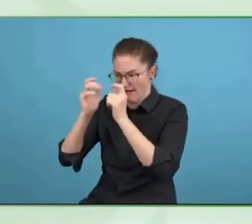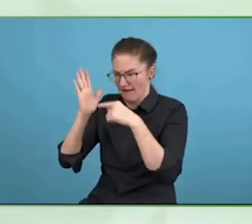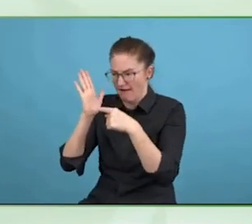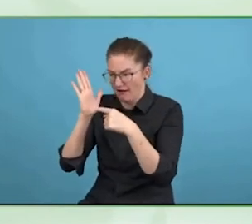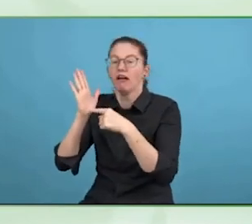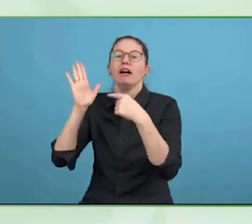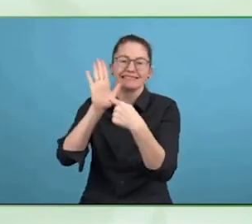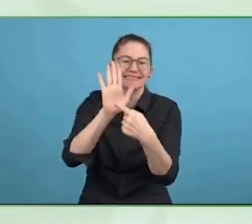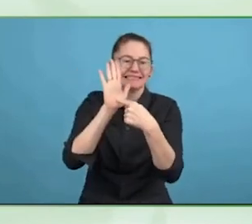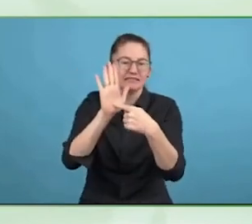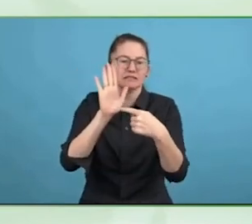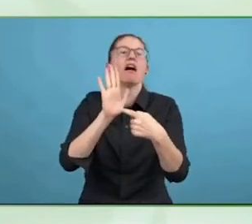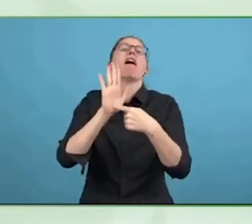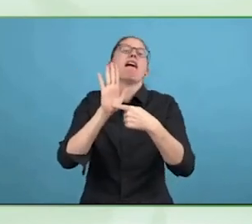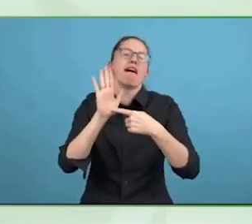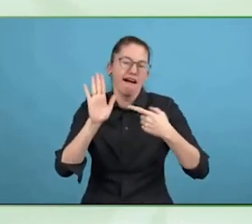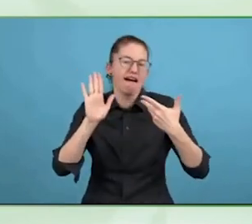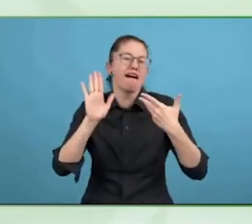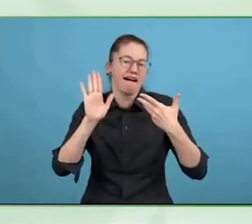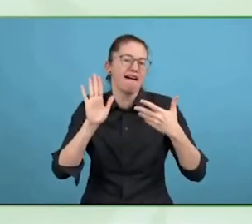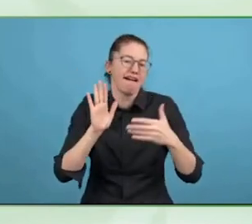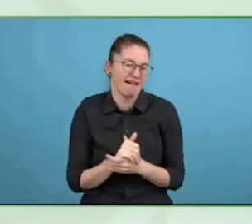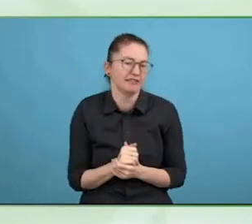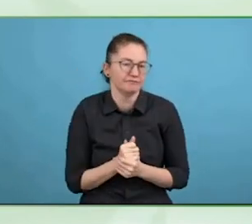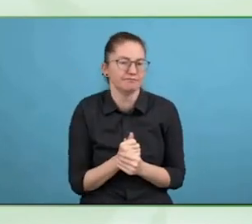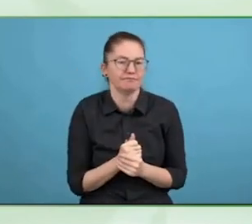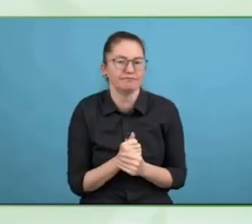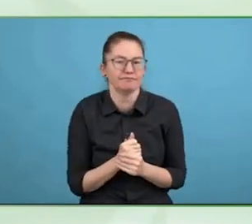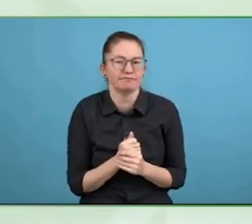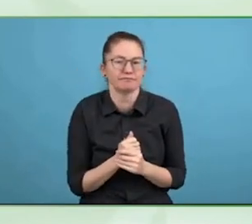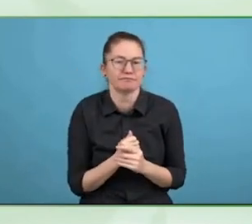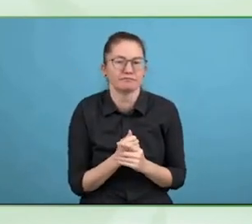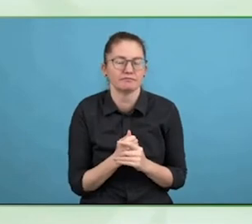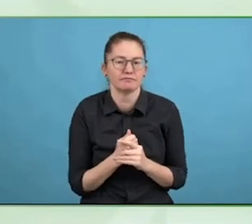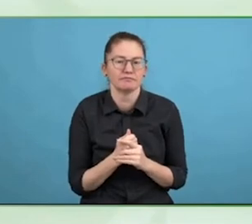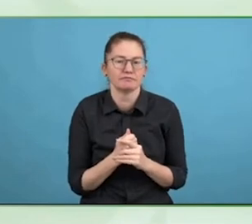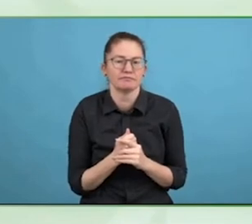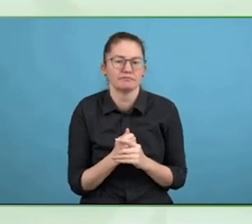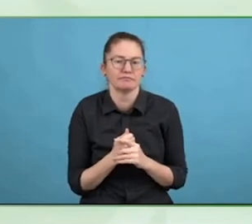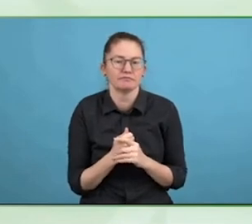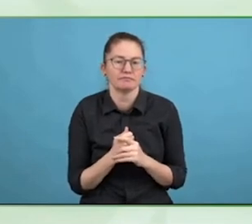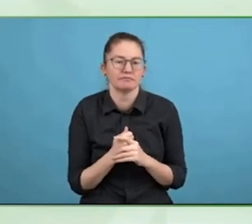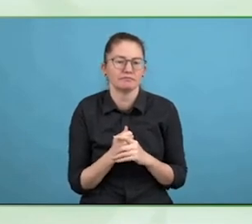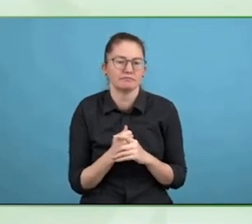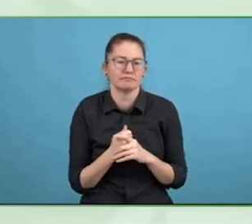solution, technology had to be used more thoughtfully. An policy would come.